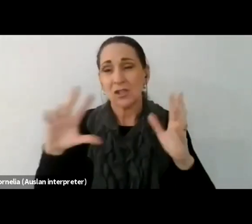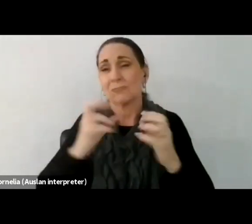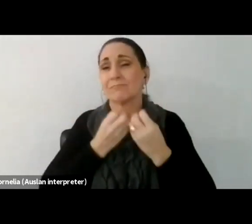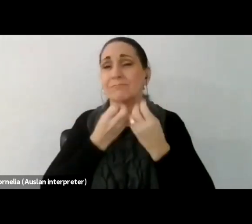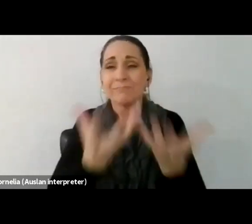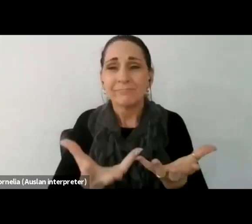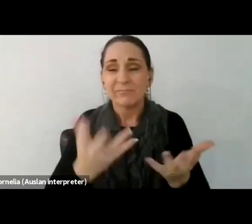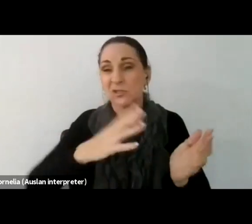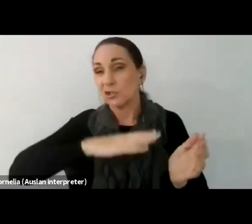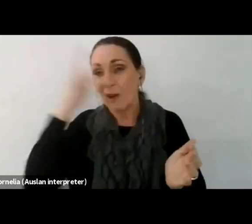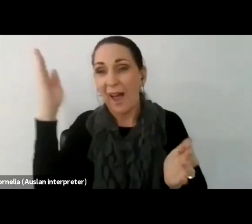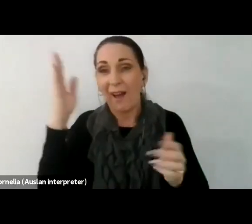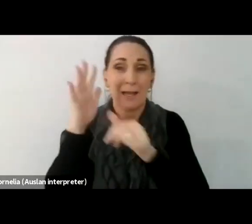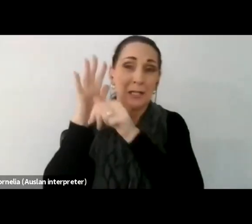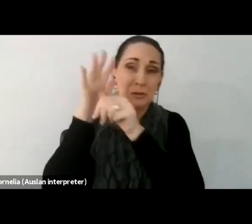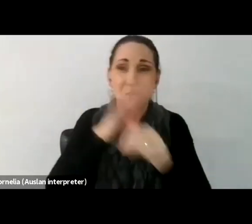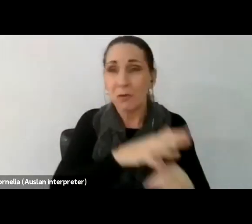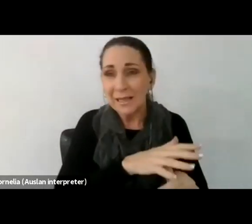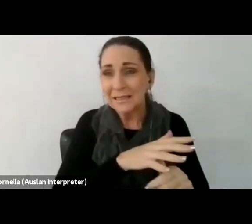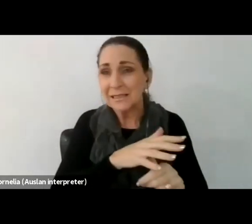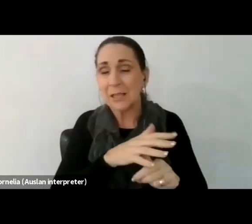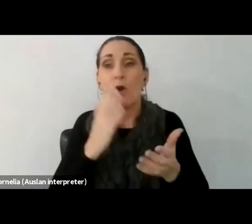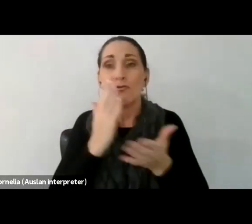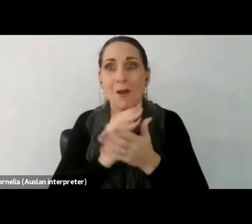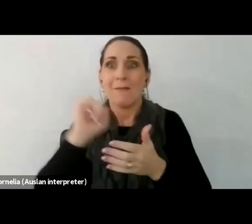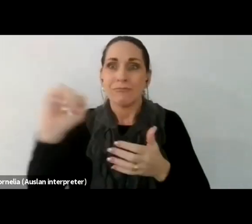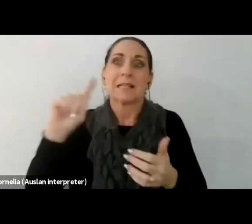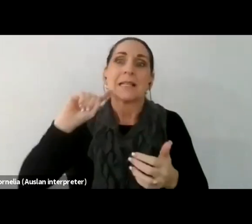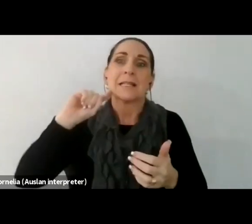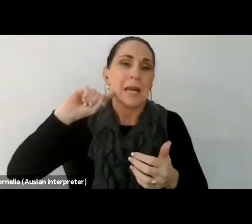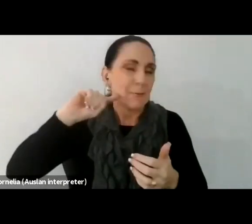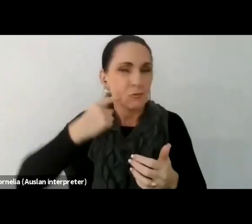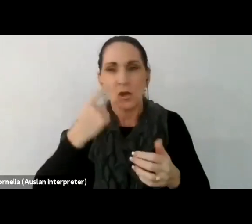depressed, nihilistic and deliberately obtuse.